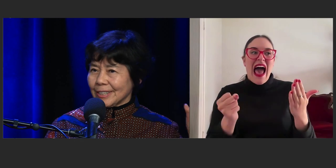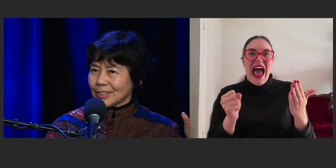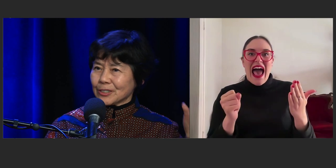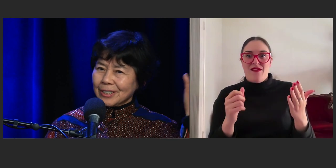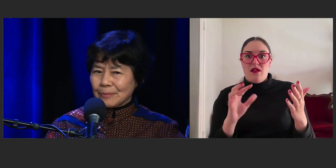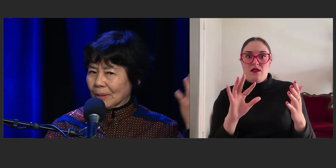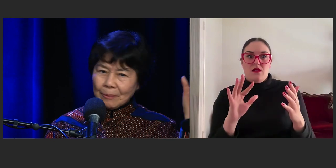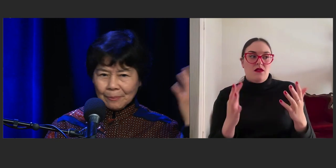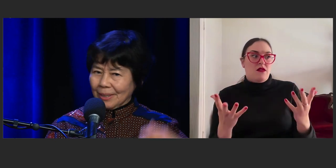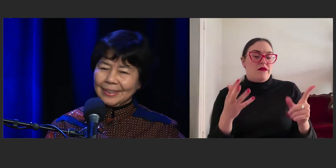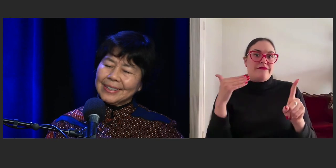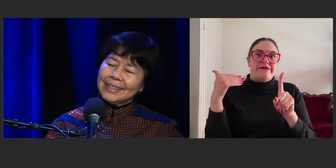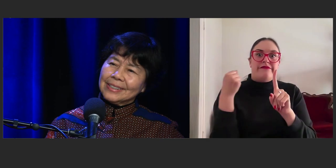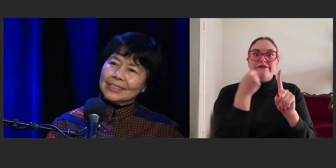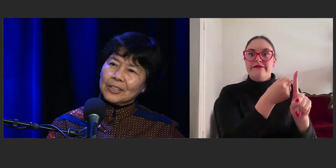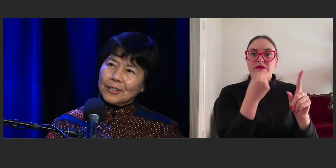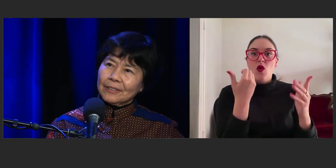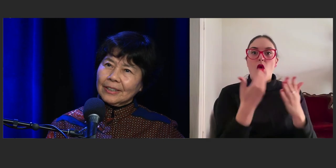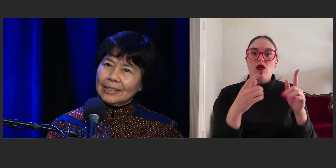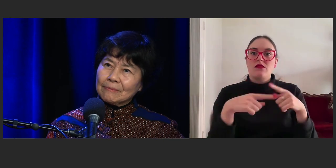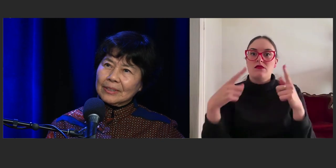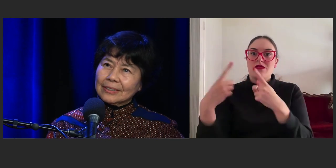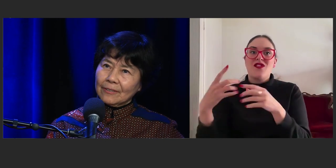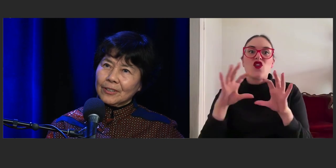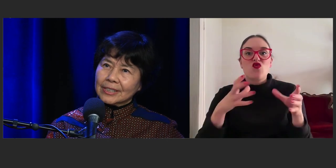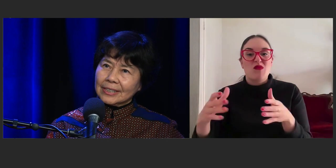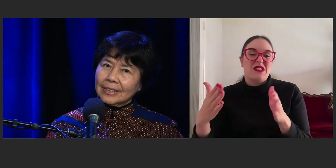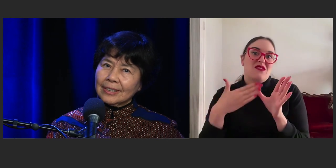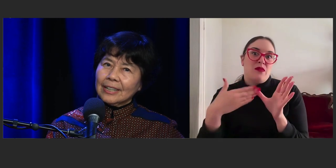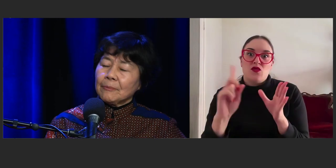in history, blah, blah blah. So diversity,